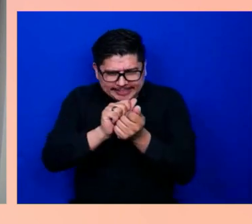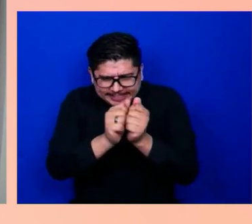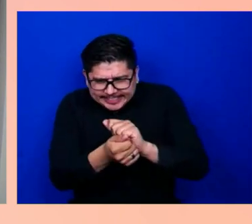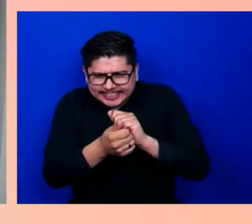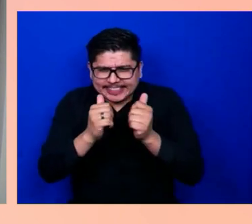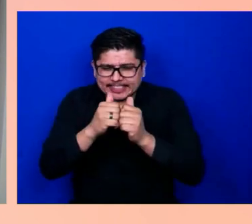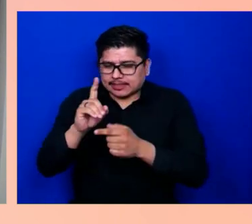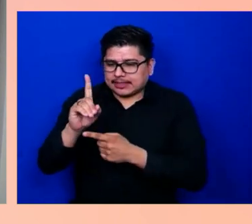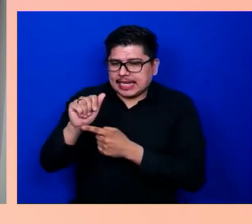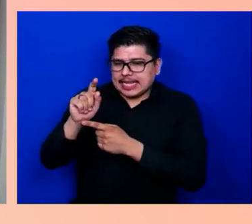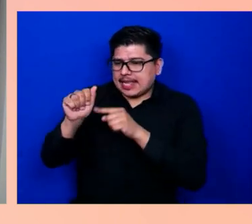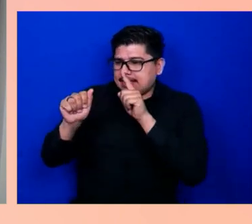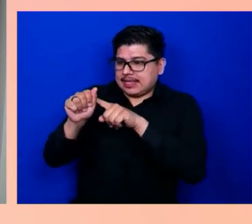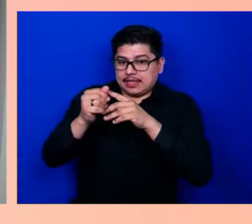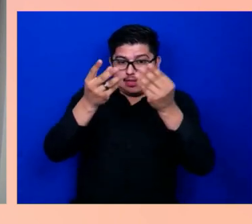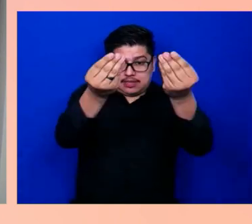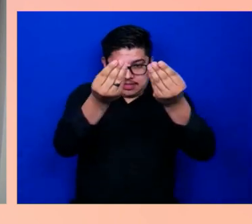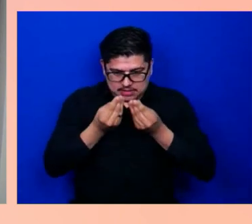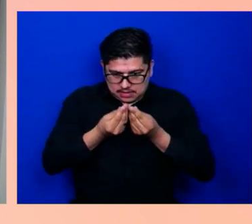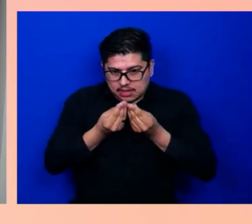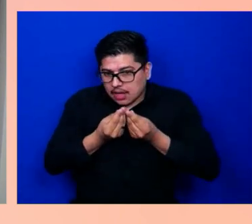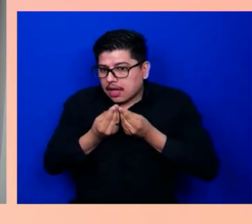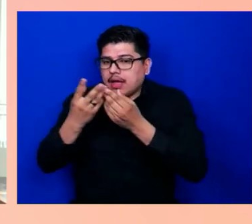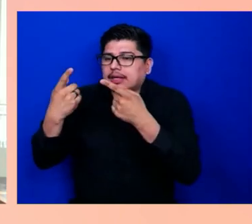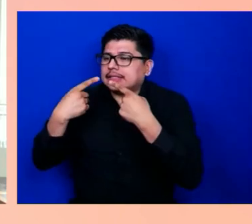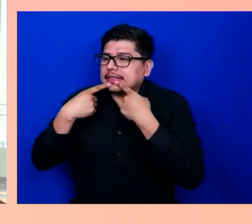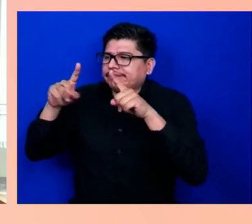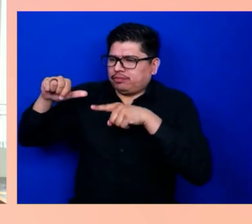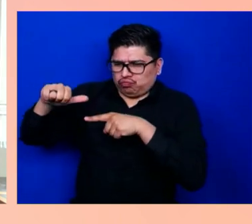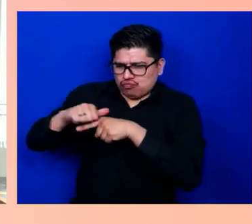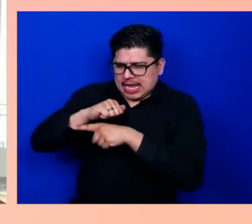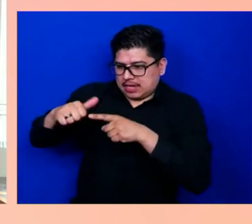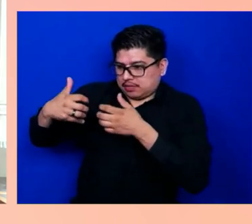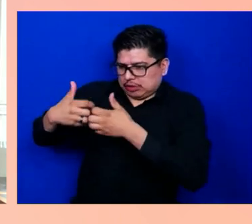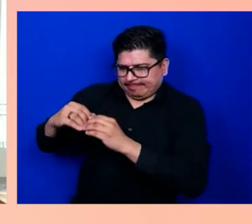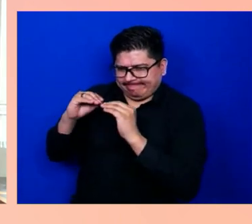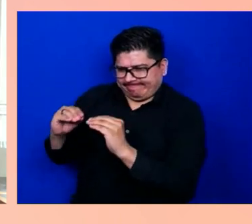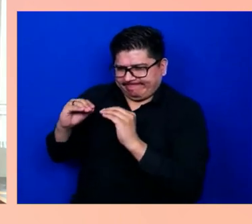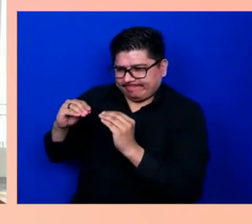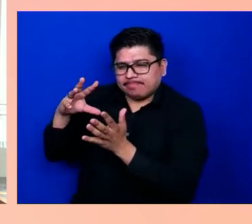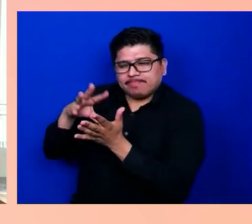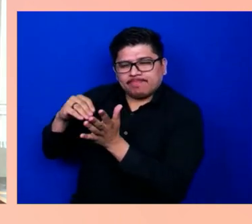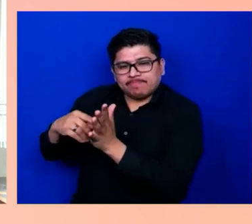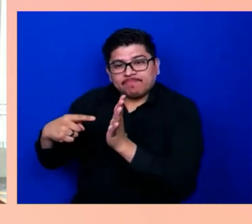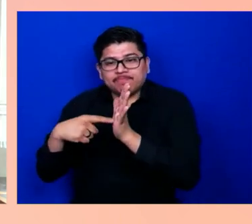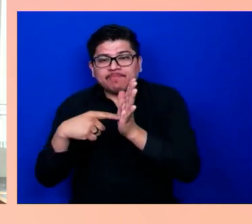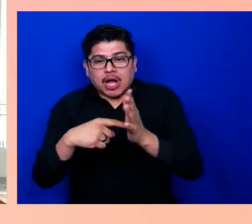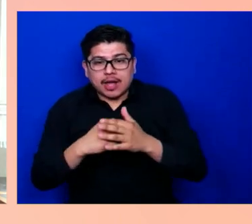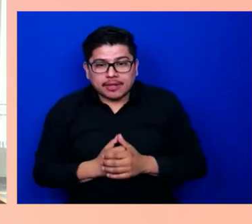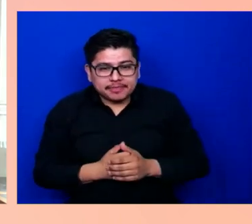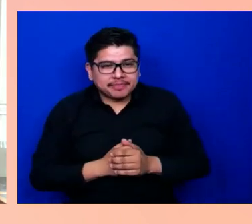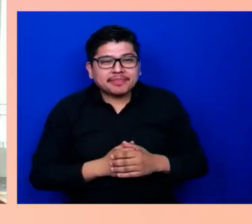effectively train these machine learning models. Hi, everyone. My name is Kevin Kwok.